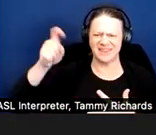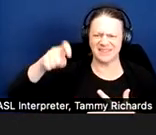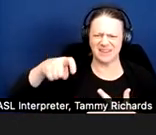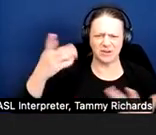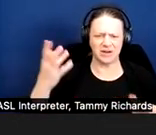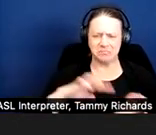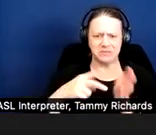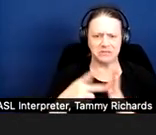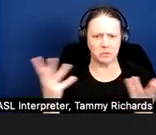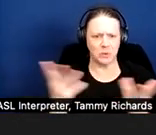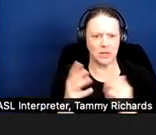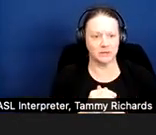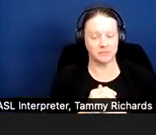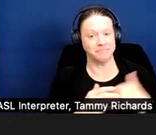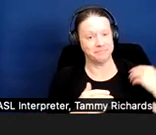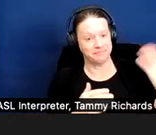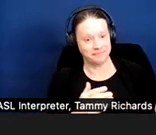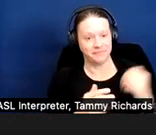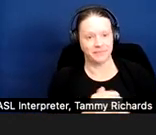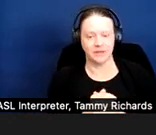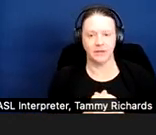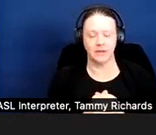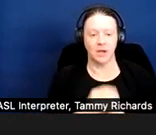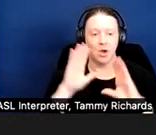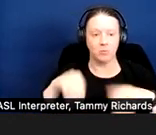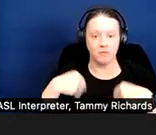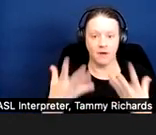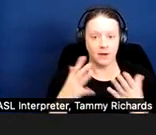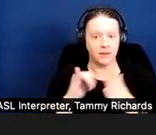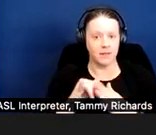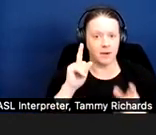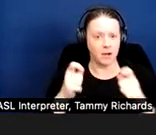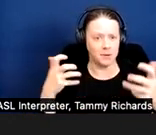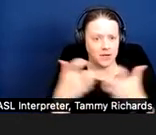Well, here's what it means: Does the provision of the accommodation or modification promote